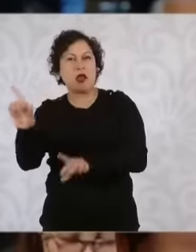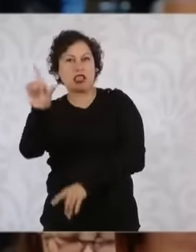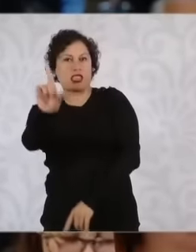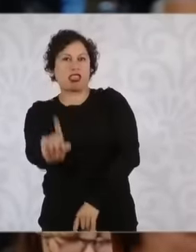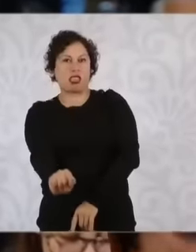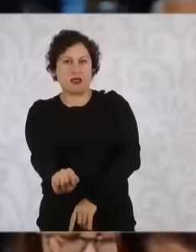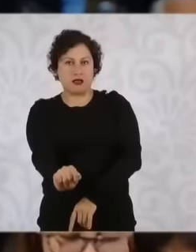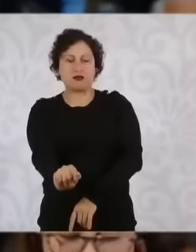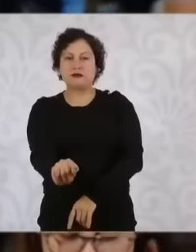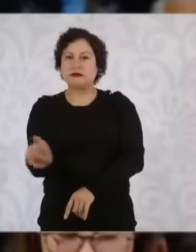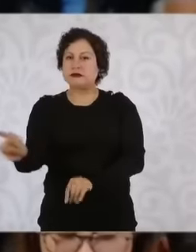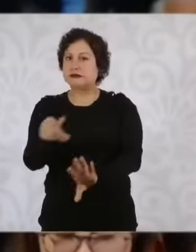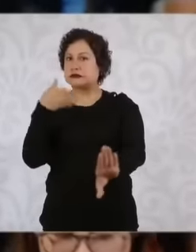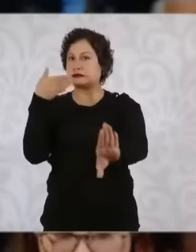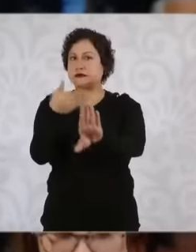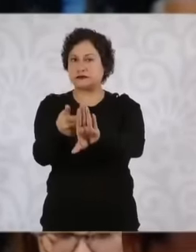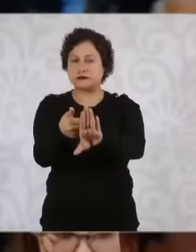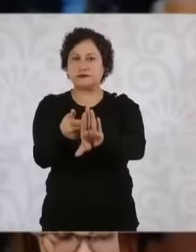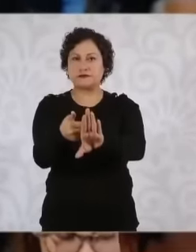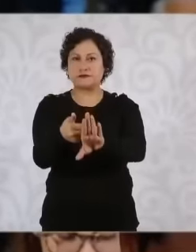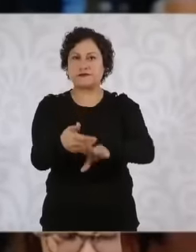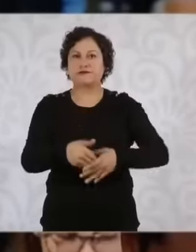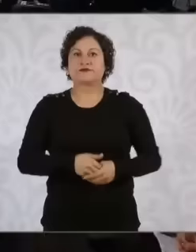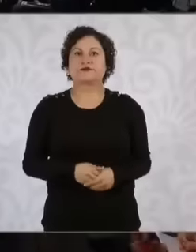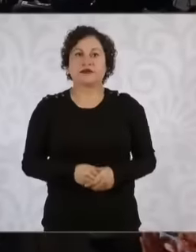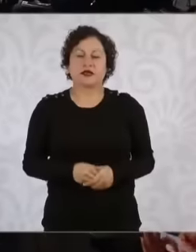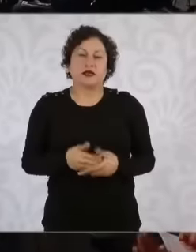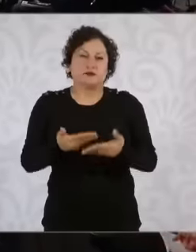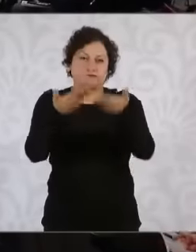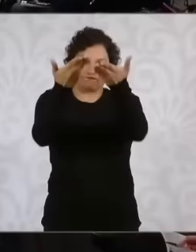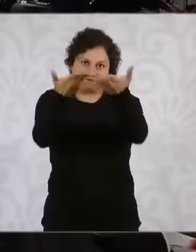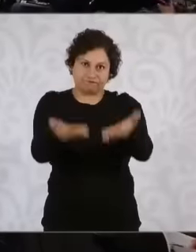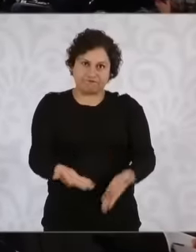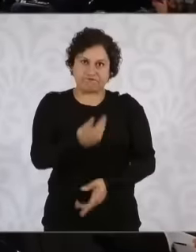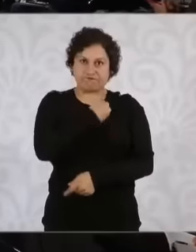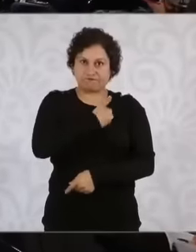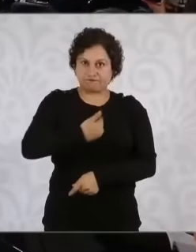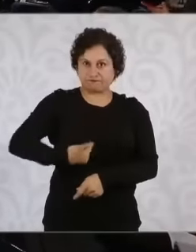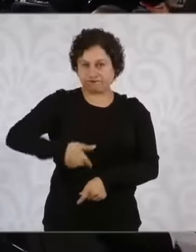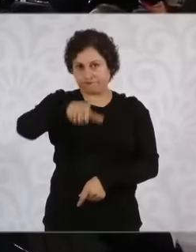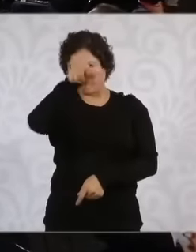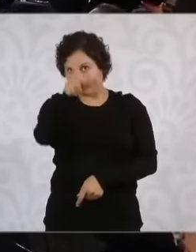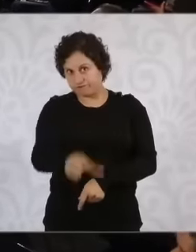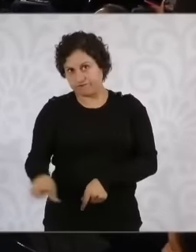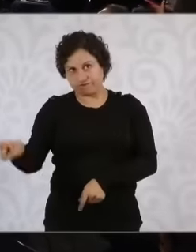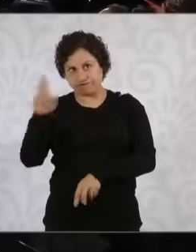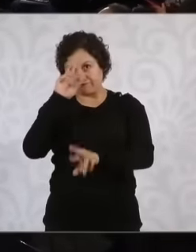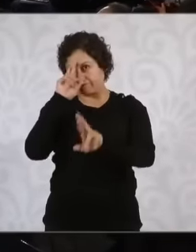offend you especially Well, to the presidential investiture that you have been calling her a